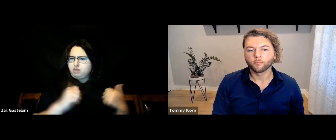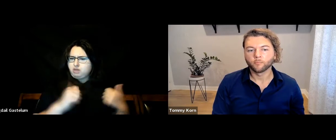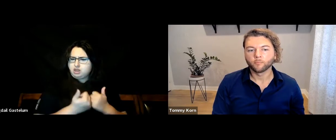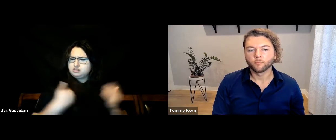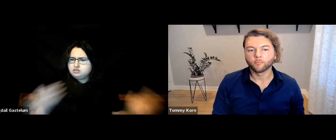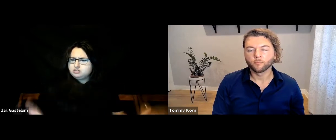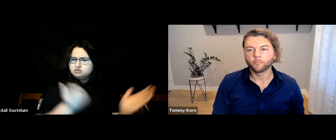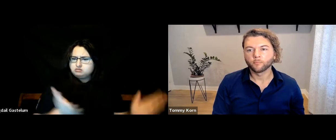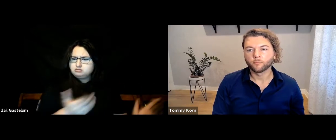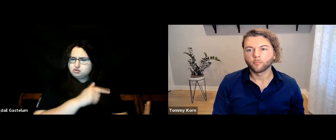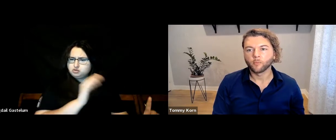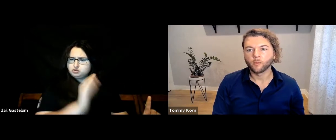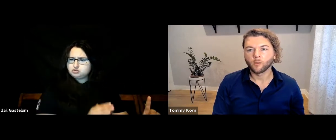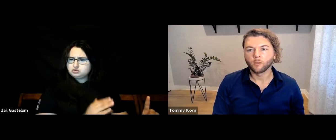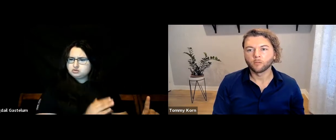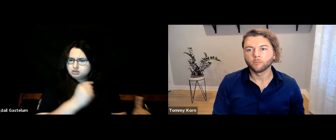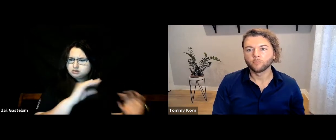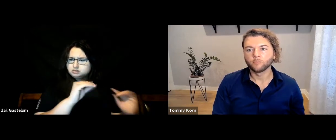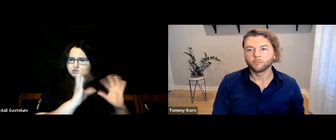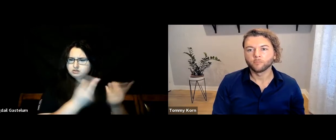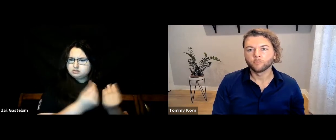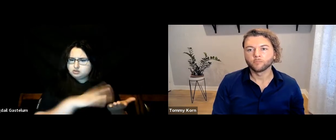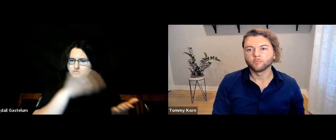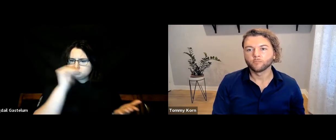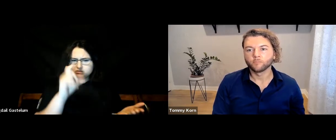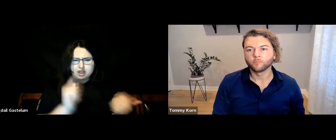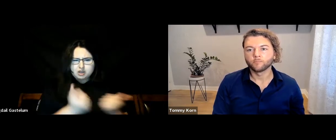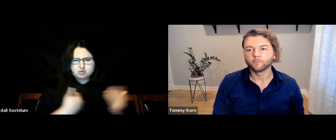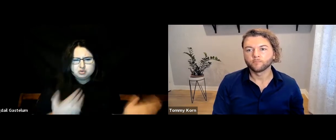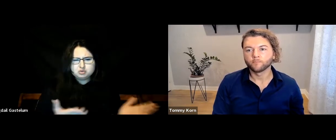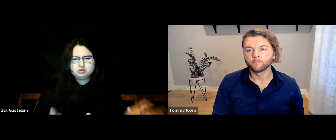How can I encourage the child and family to learn ASL?”